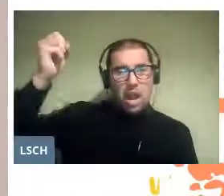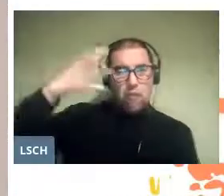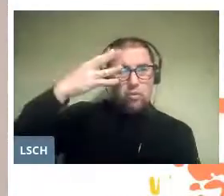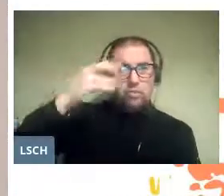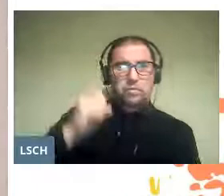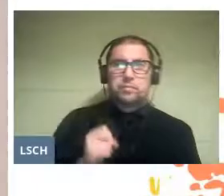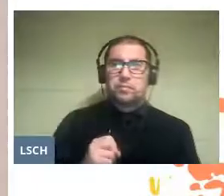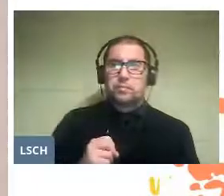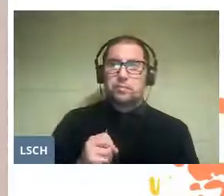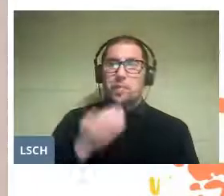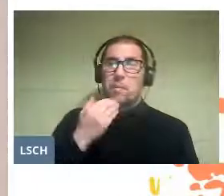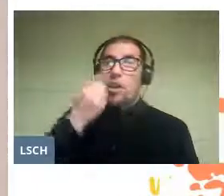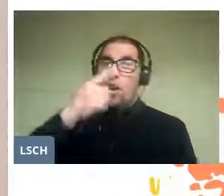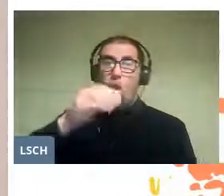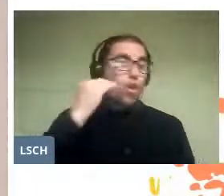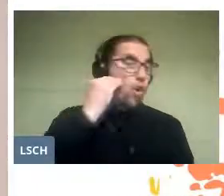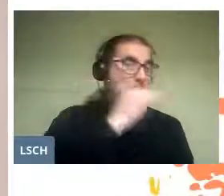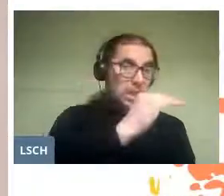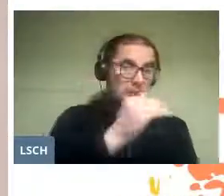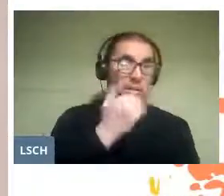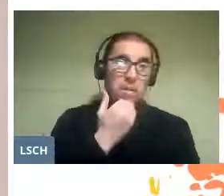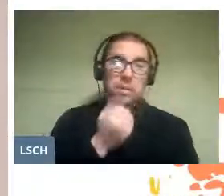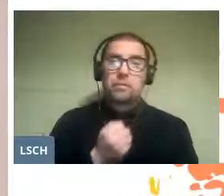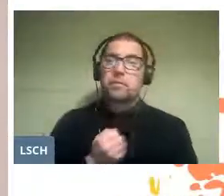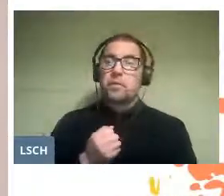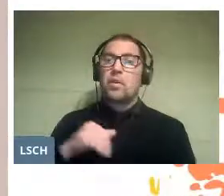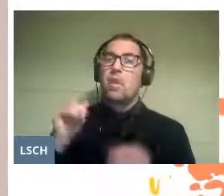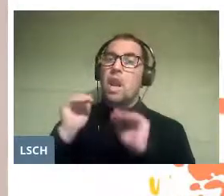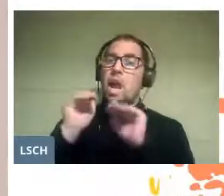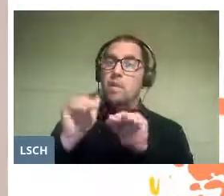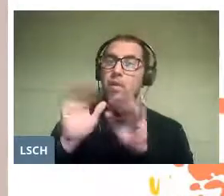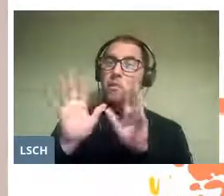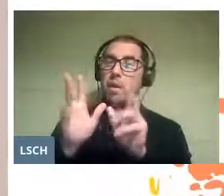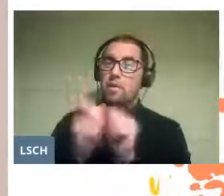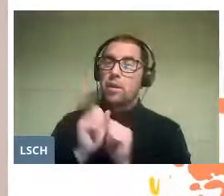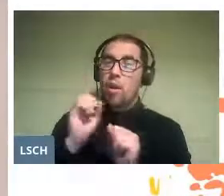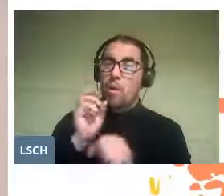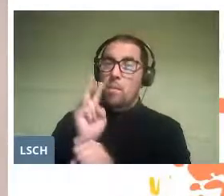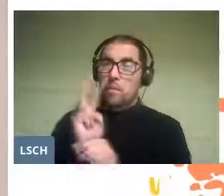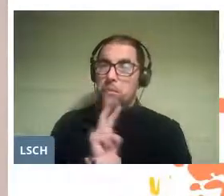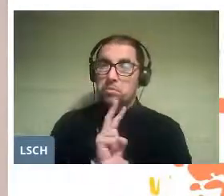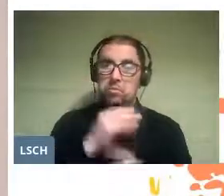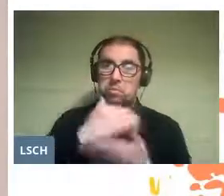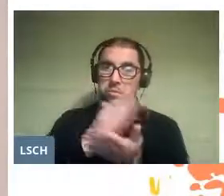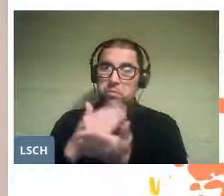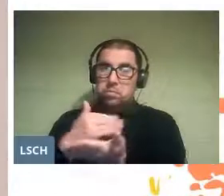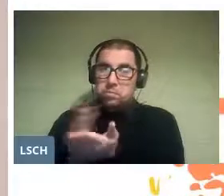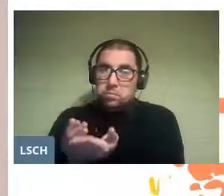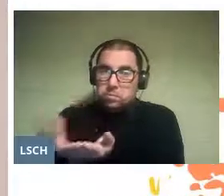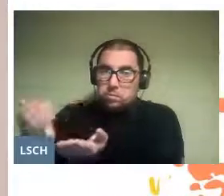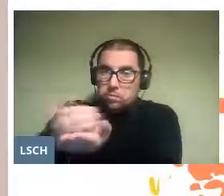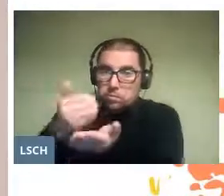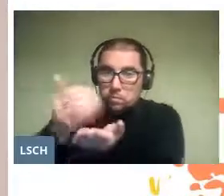And other children also with the support of their families will manage in fundraising,